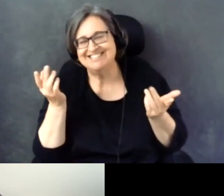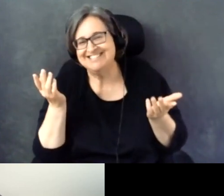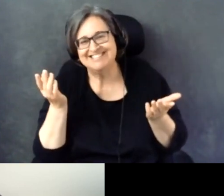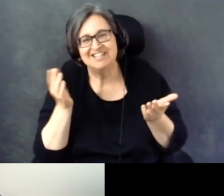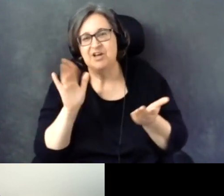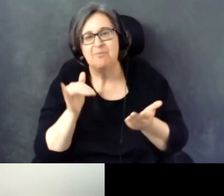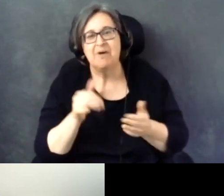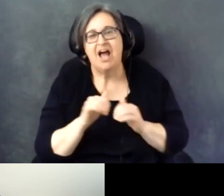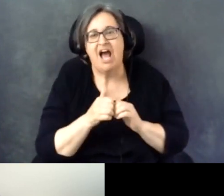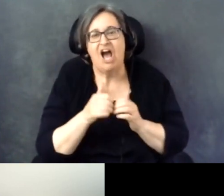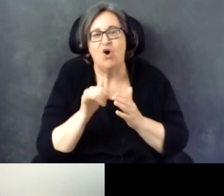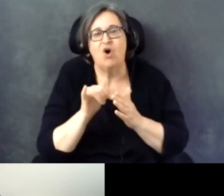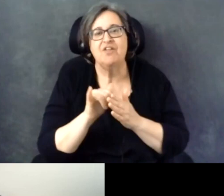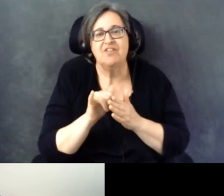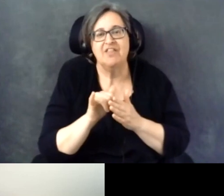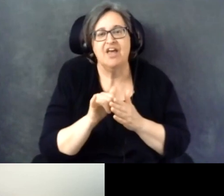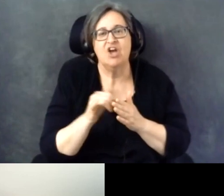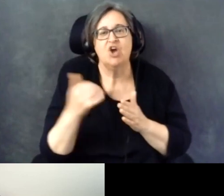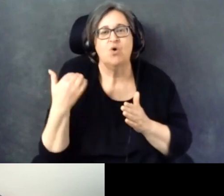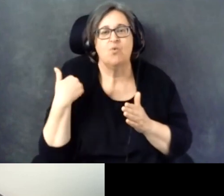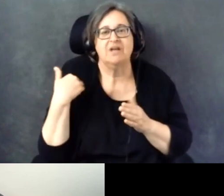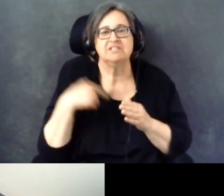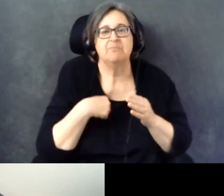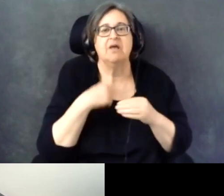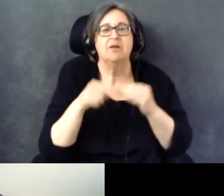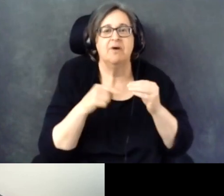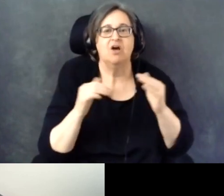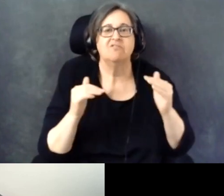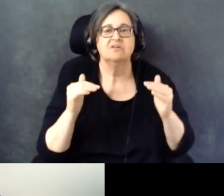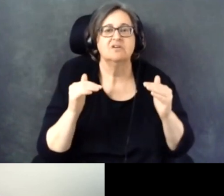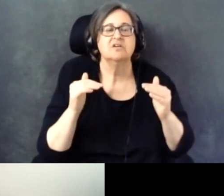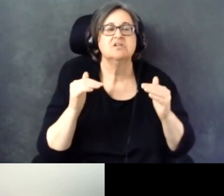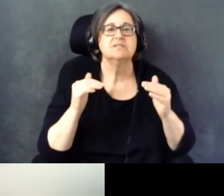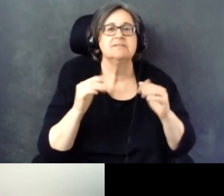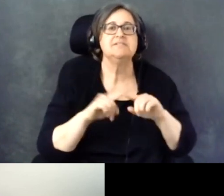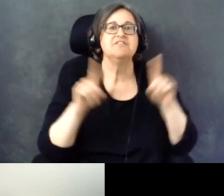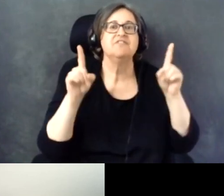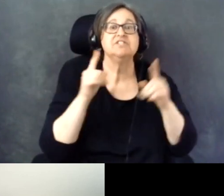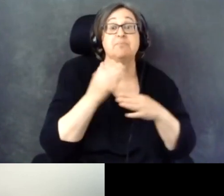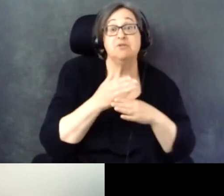that reminds me of the discrepancy between what people will say what they believe, but